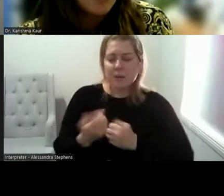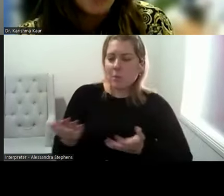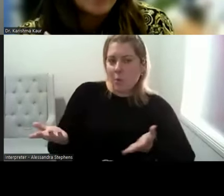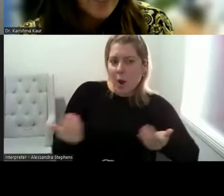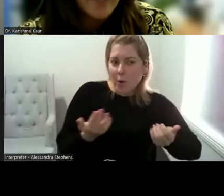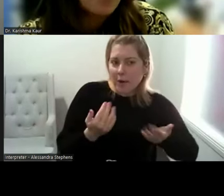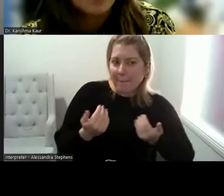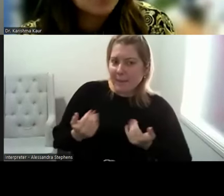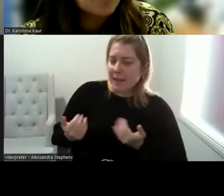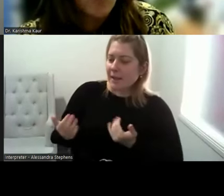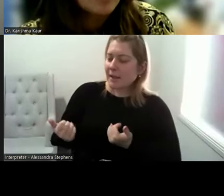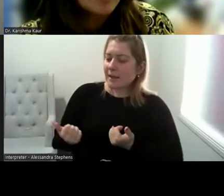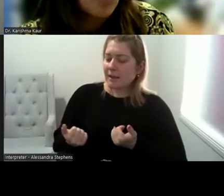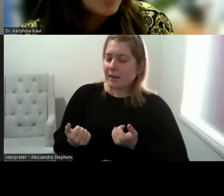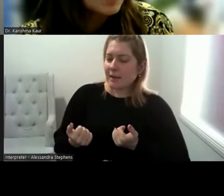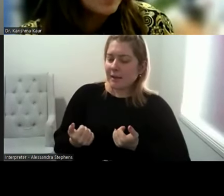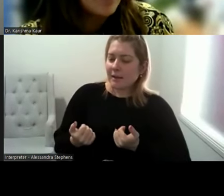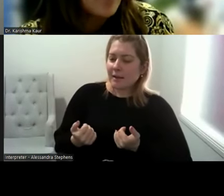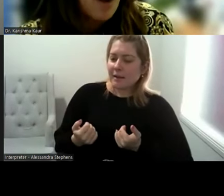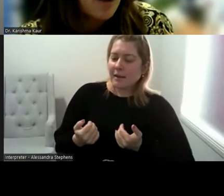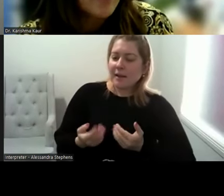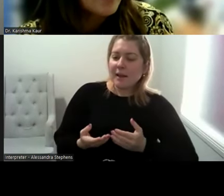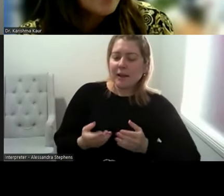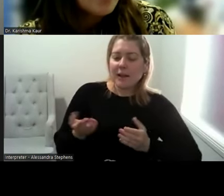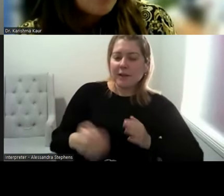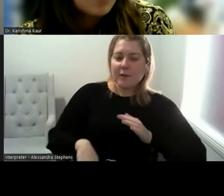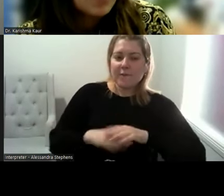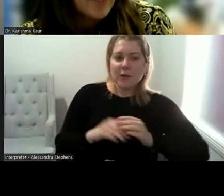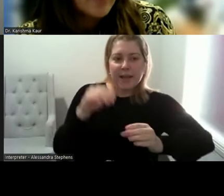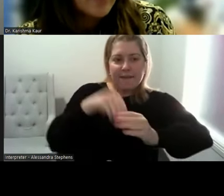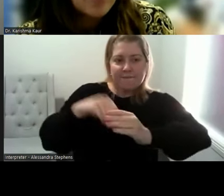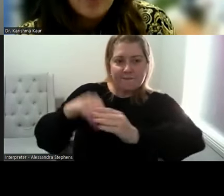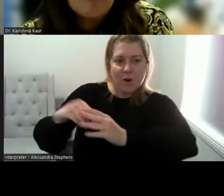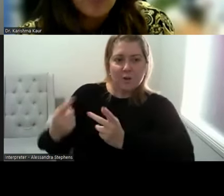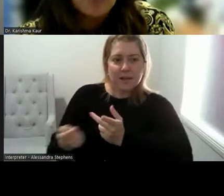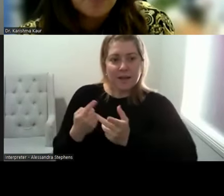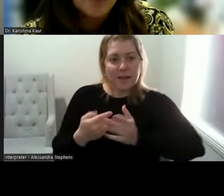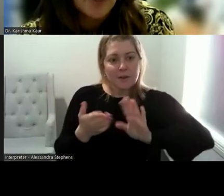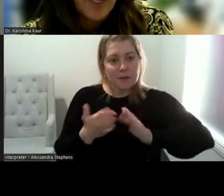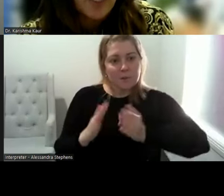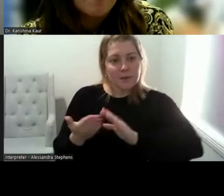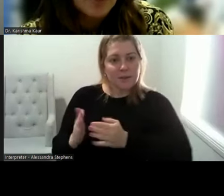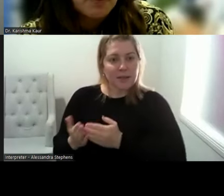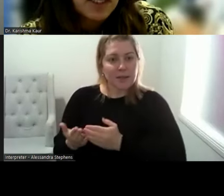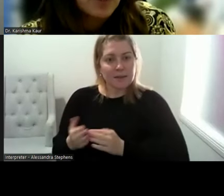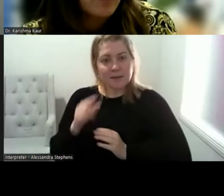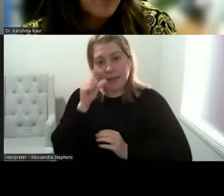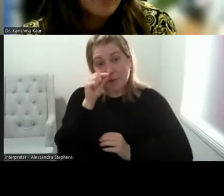You know, engagement with local community like I would say that if possible, especially if we are